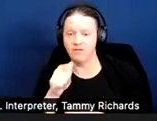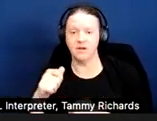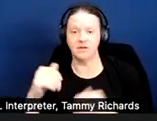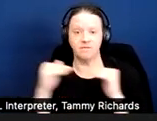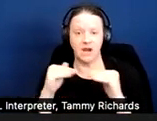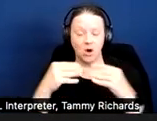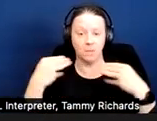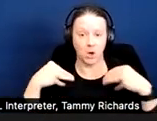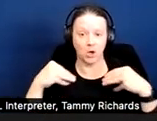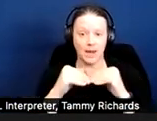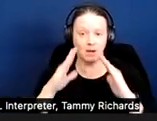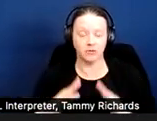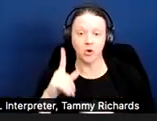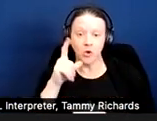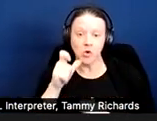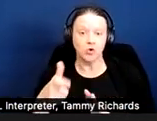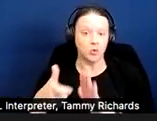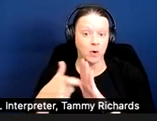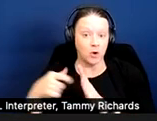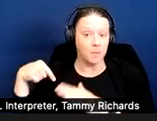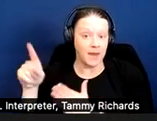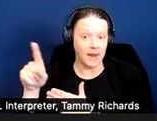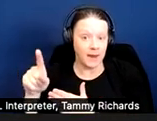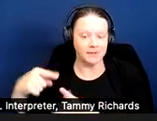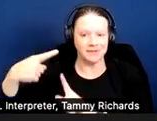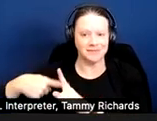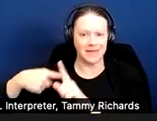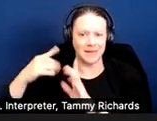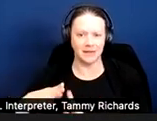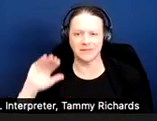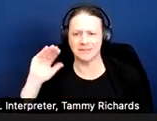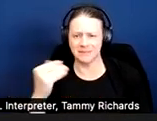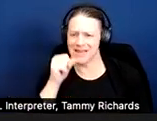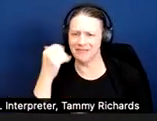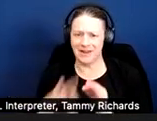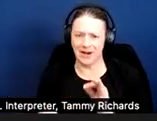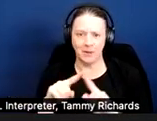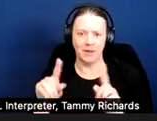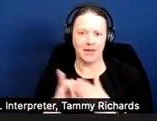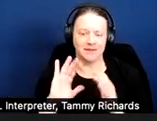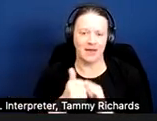to pay generally falls on the tenant, which I know seems horribly unfair, but that's the way the law is set up.